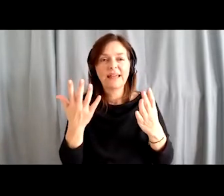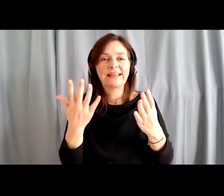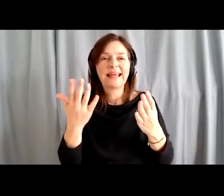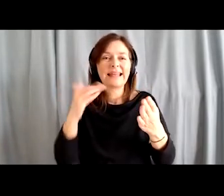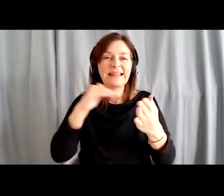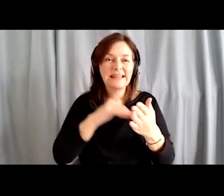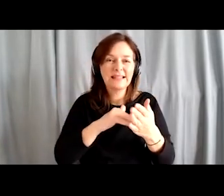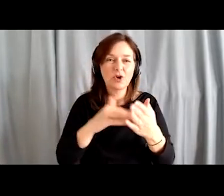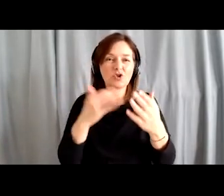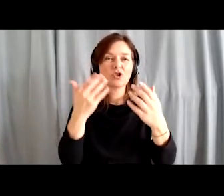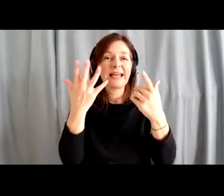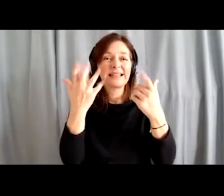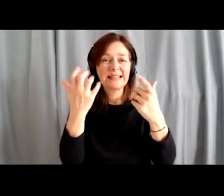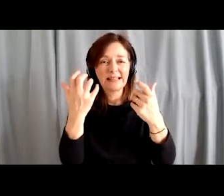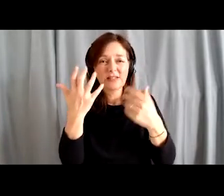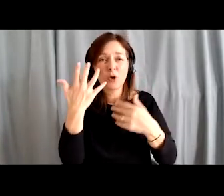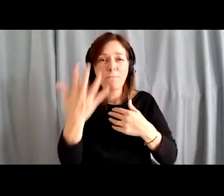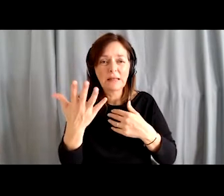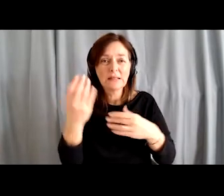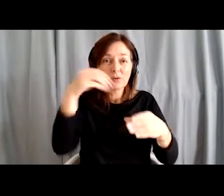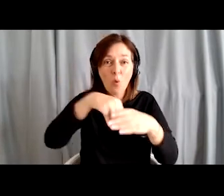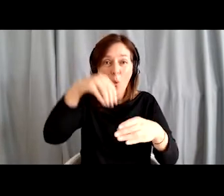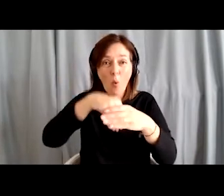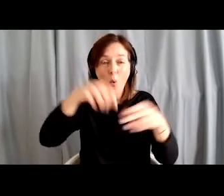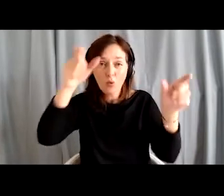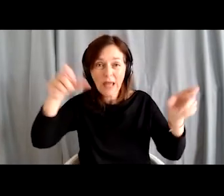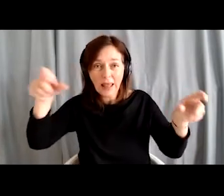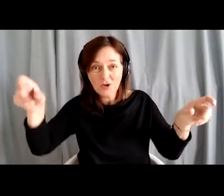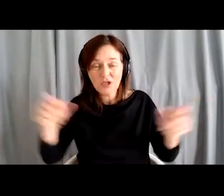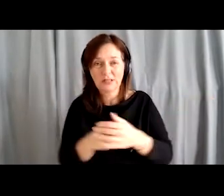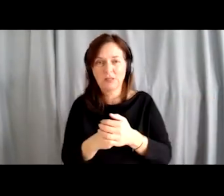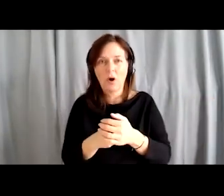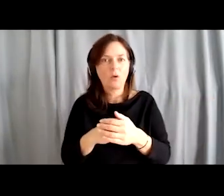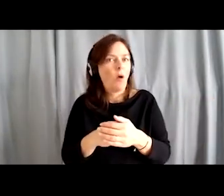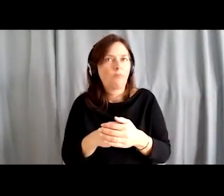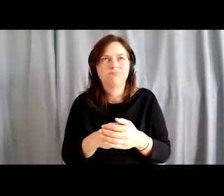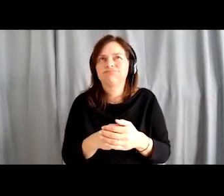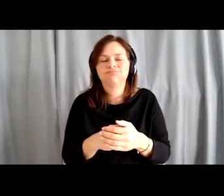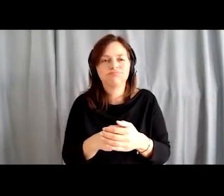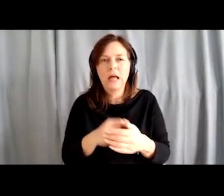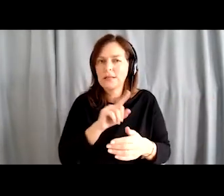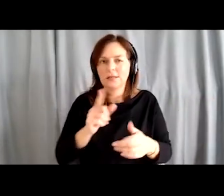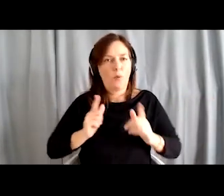Such high participation is an achievement that has exceeded all our plans and expectations.